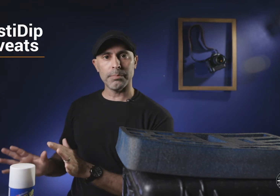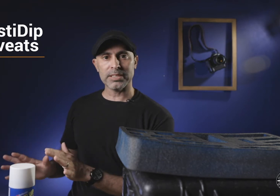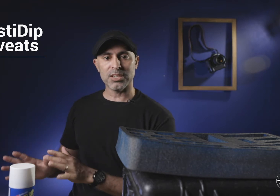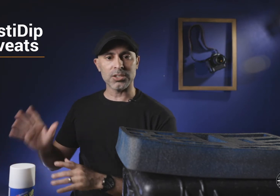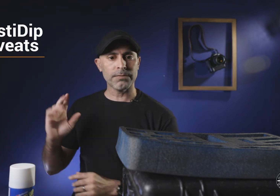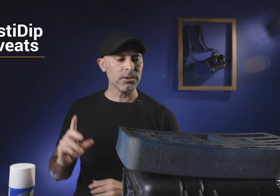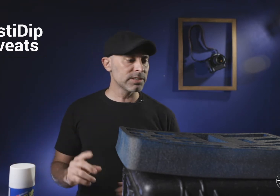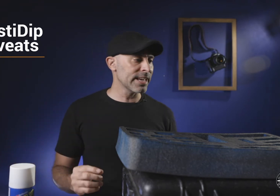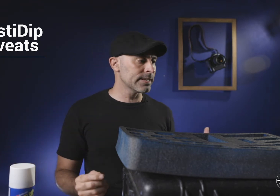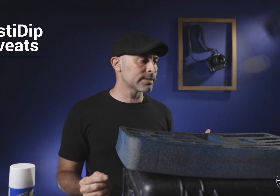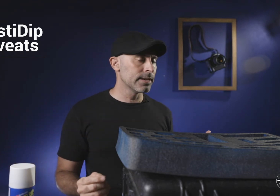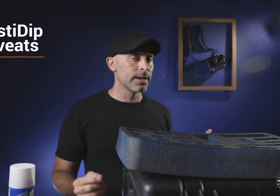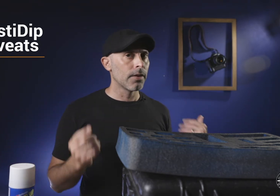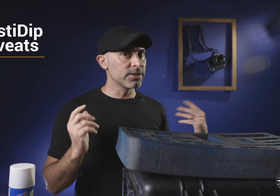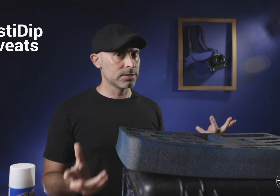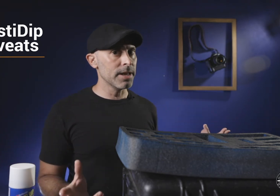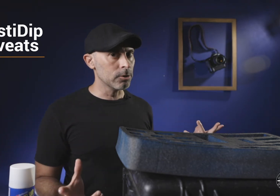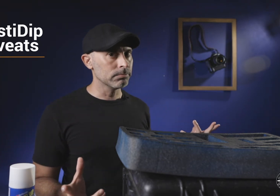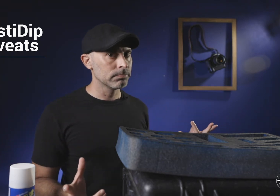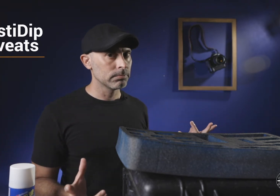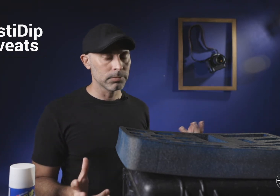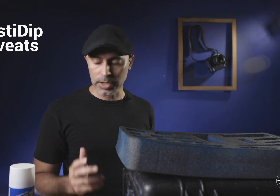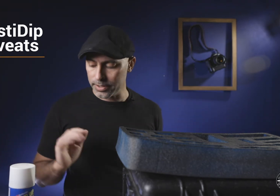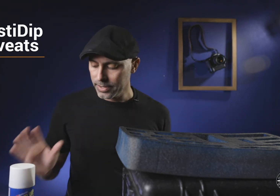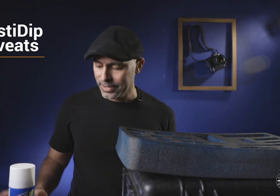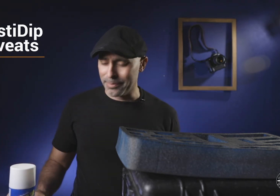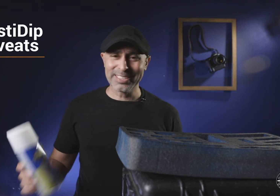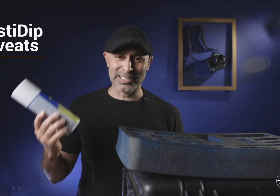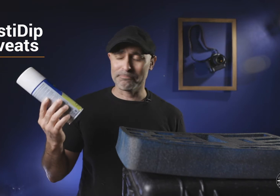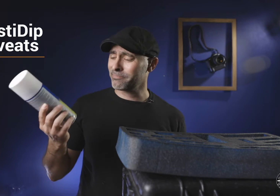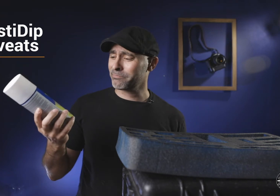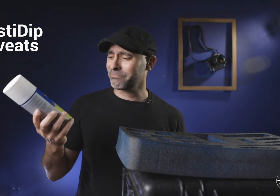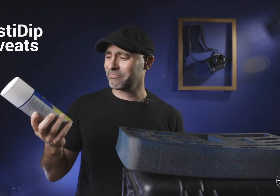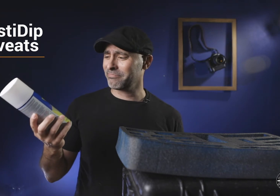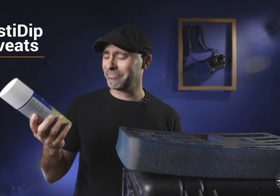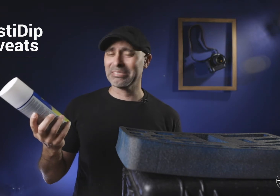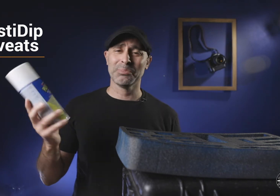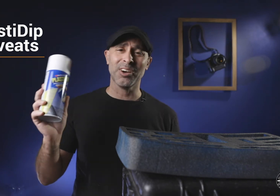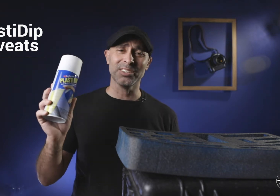the best decision the first thing is the smell okay and this is a must be honest